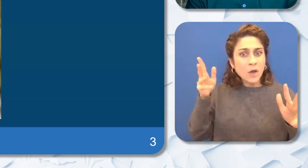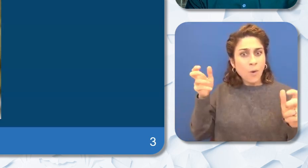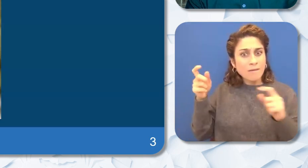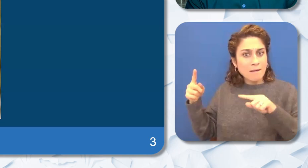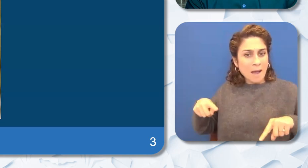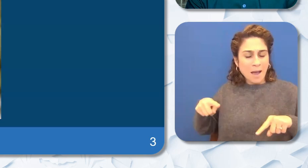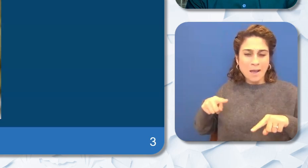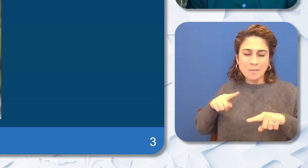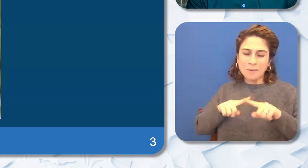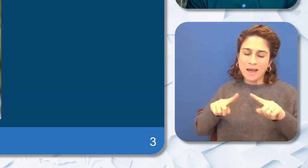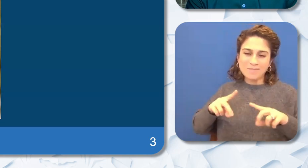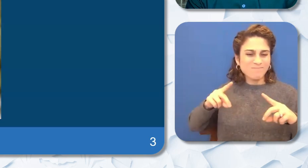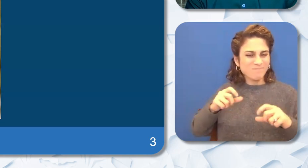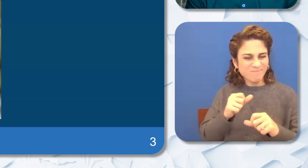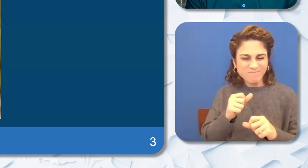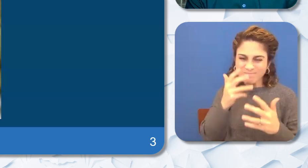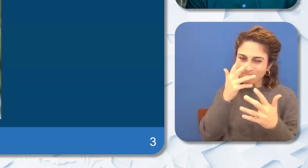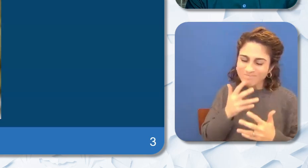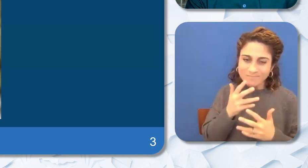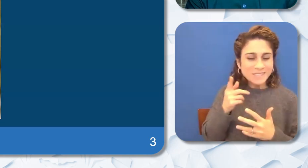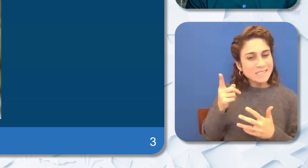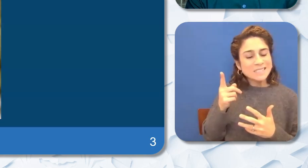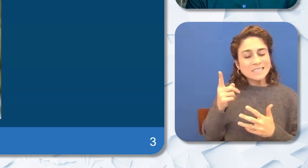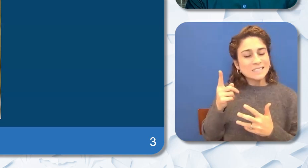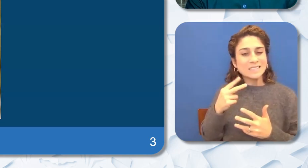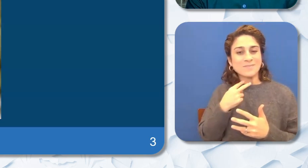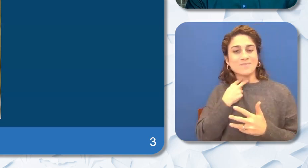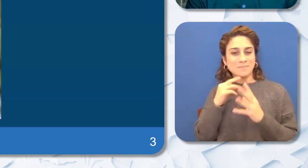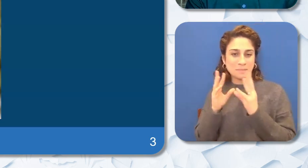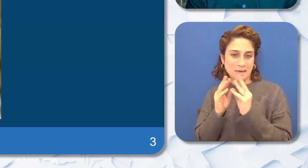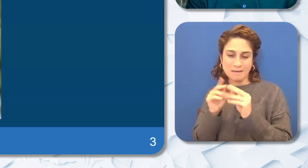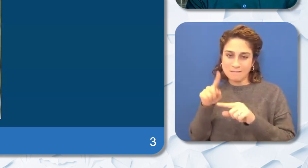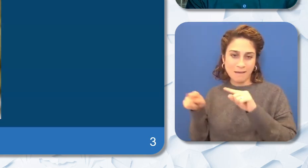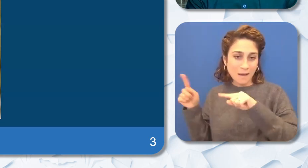unfortunately pulled into a meeting and will be unable to attend but he does send his regards.